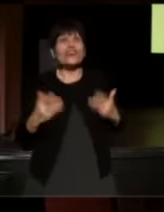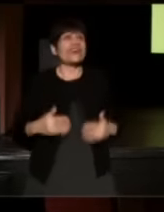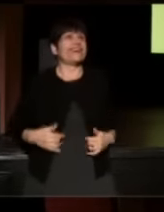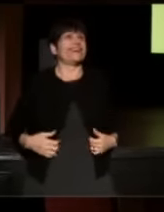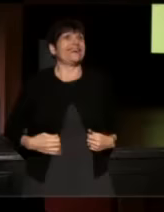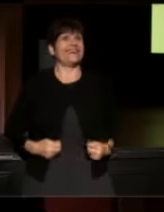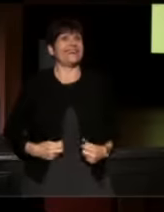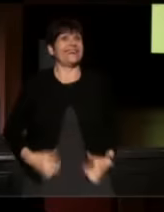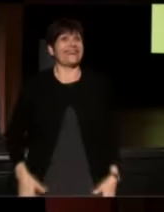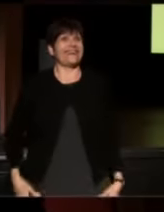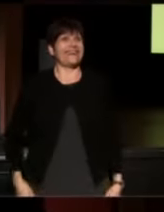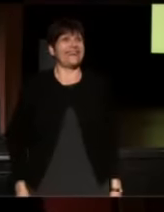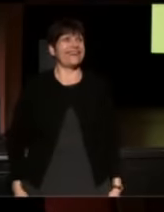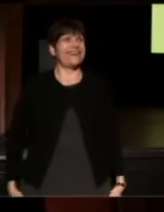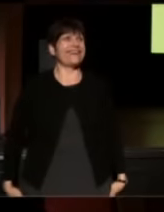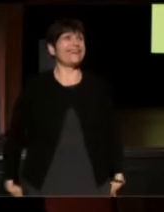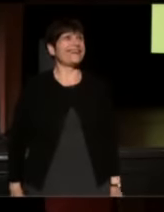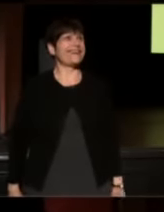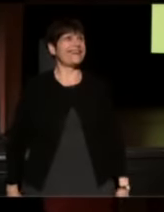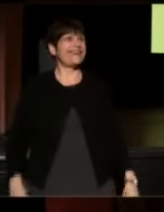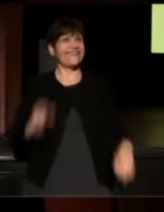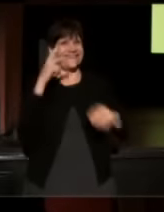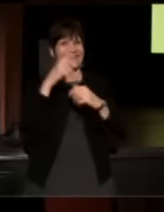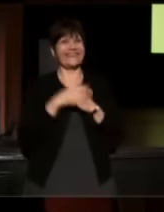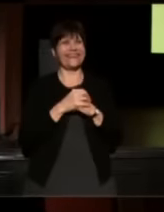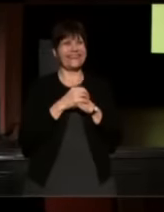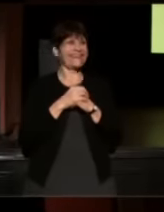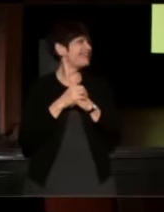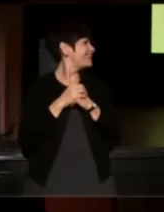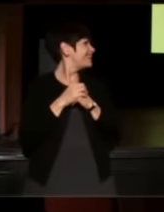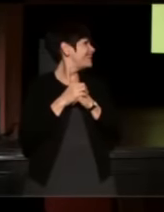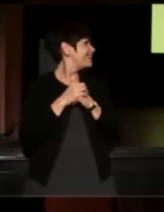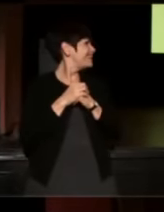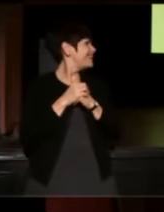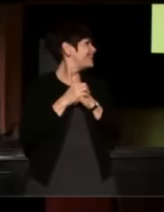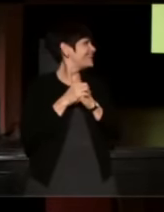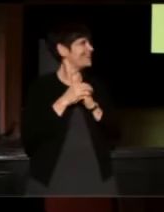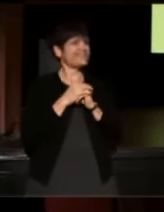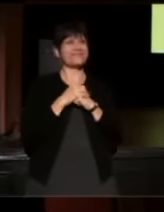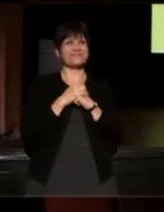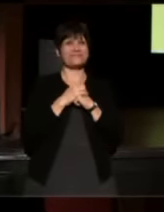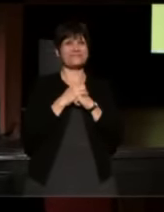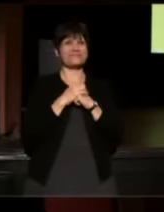(crowd chattering) OK, you want funny? This is pretty funny.